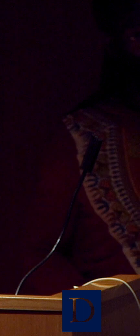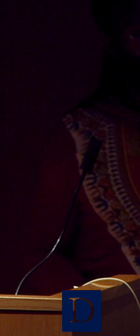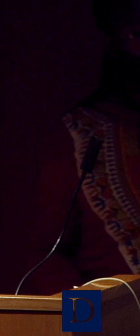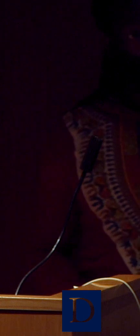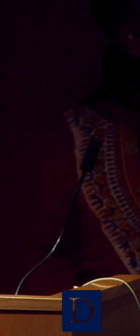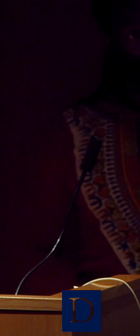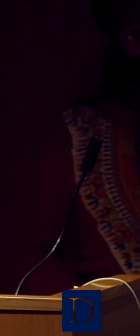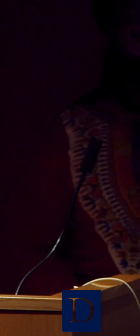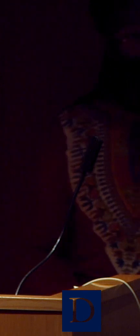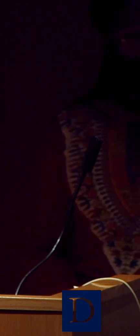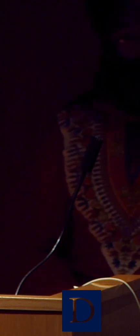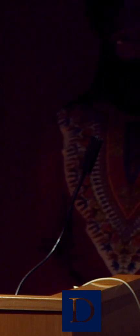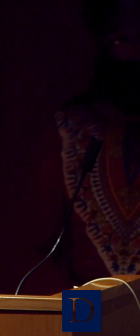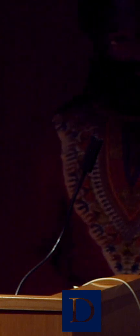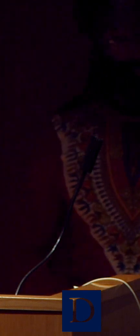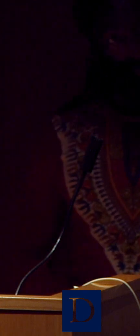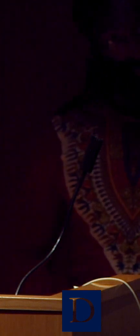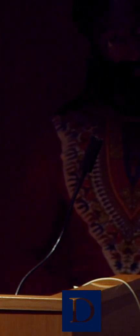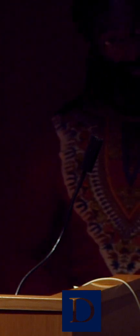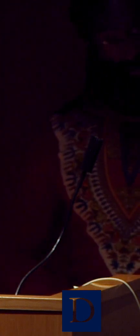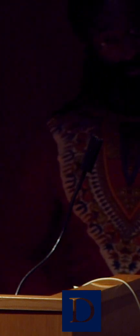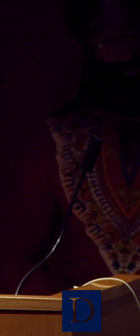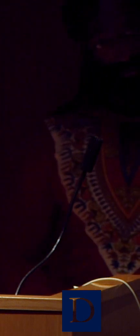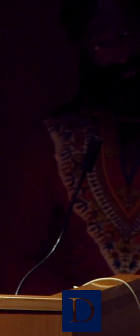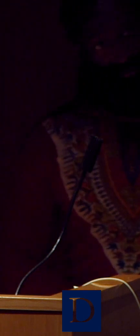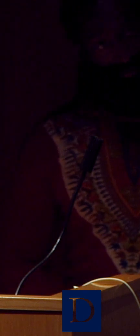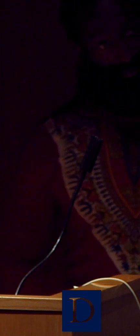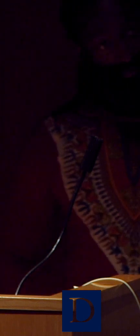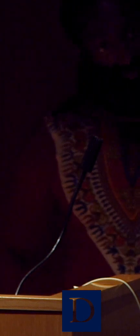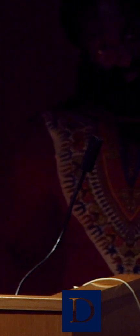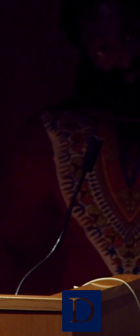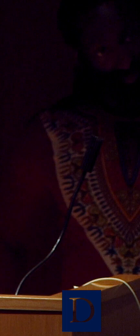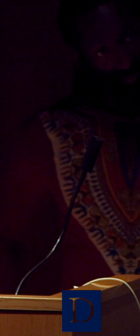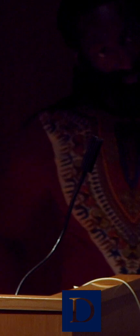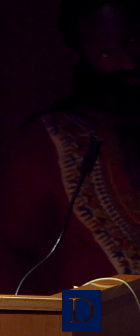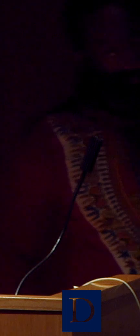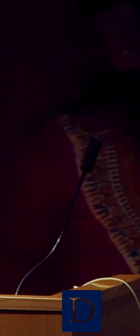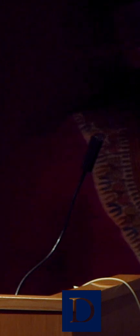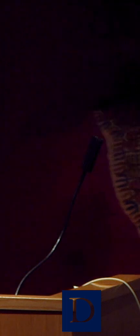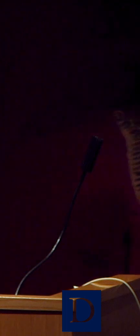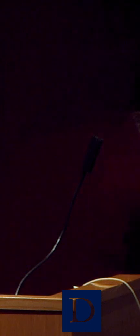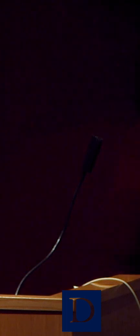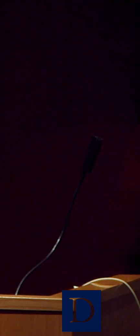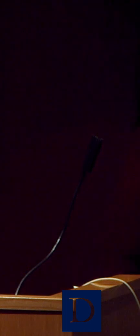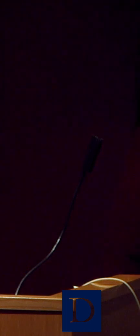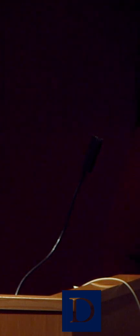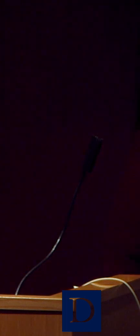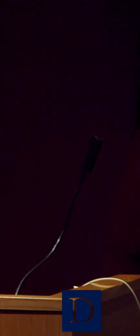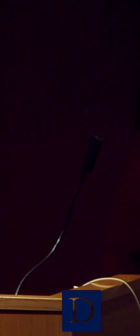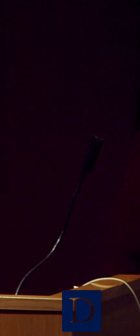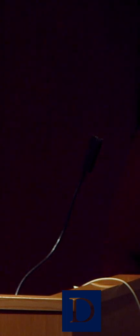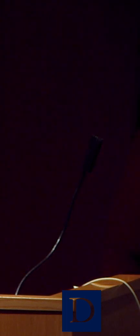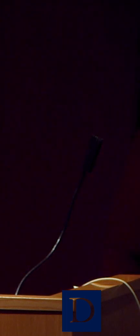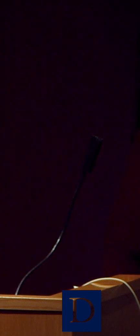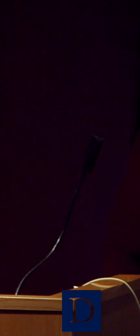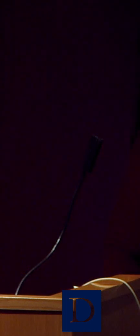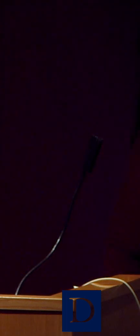where they are working to make public art accessible to the visually impaired. So if anyone has any questions about that, you can find Dan Ellison.